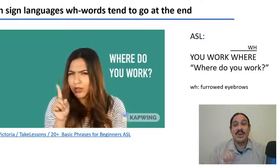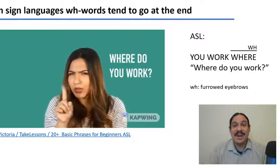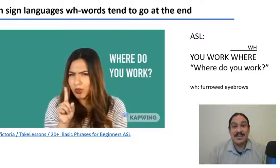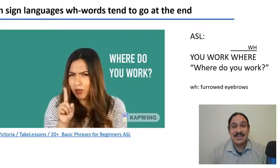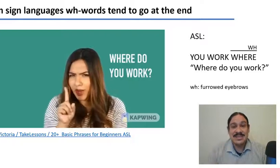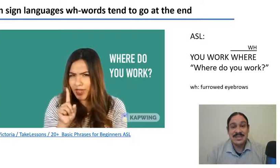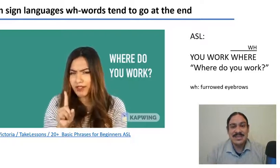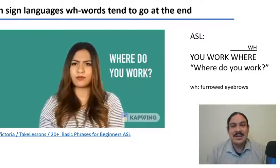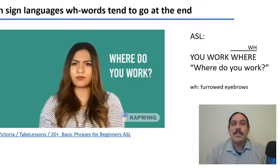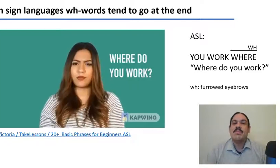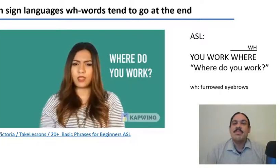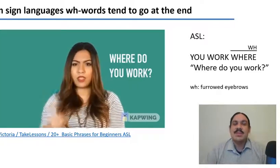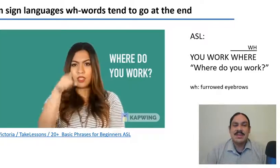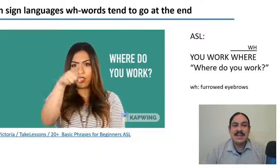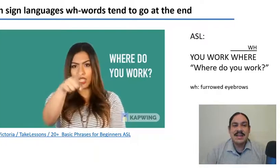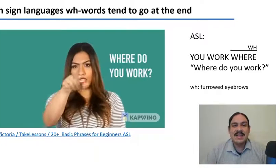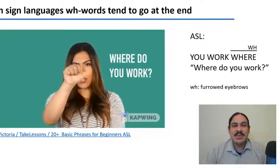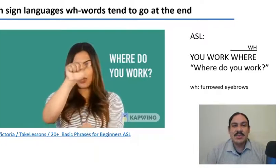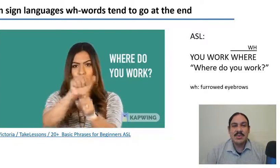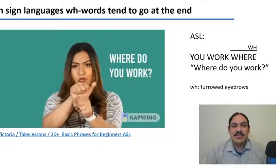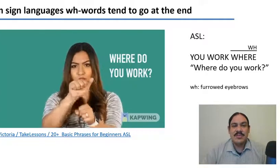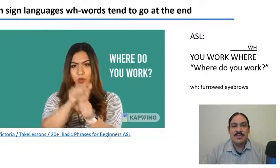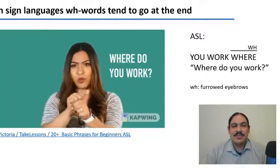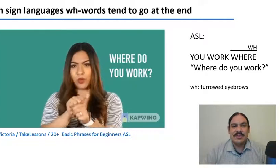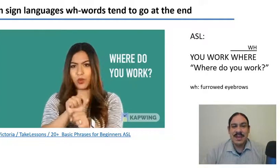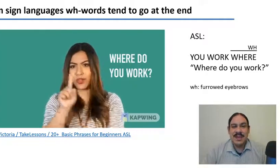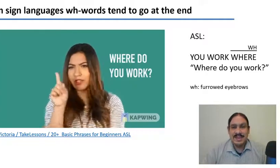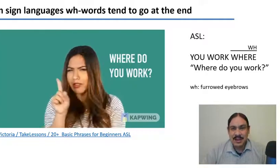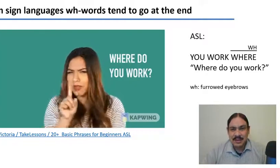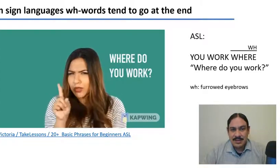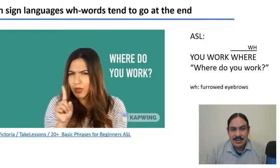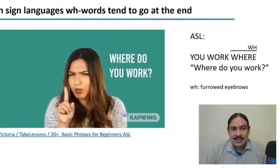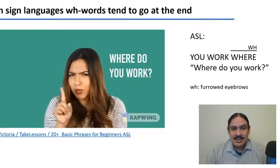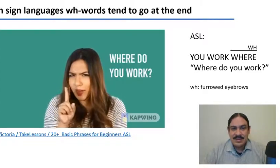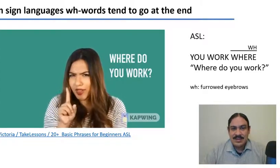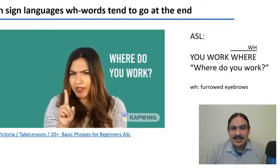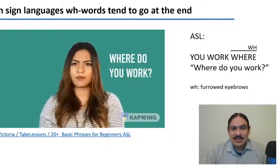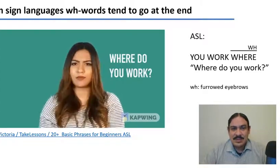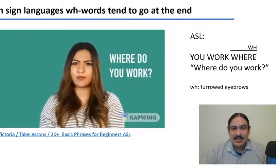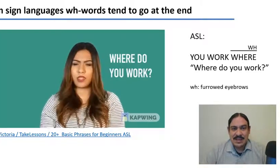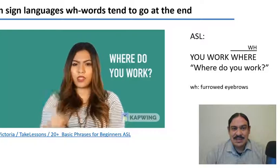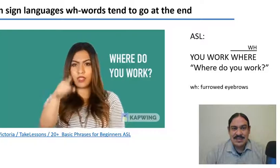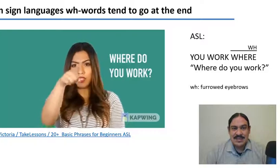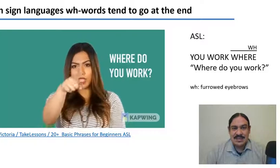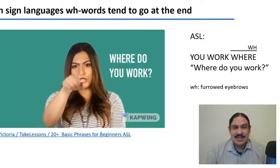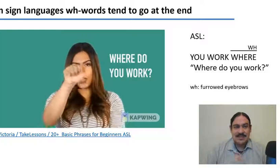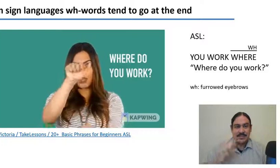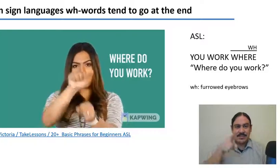languages you can see an example here from